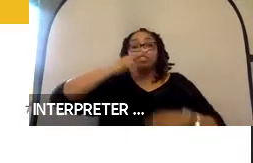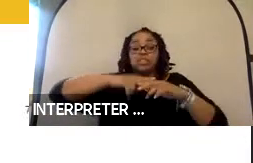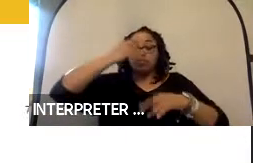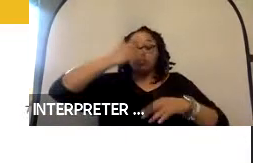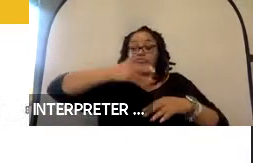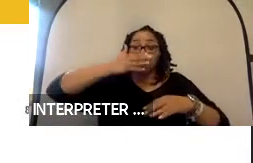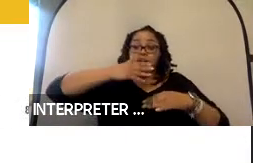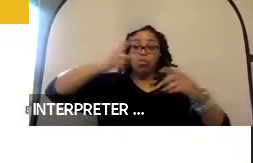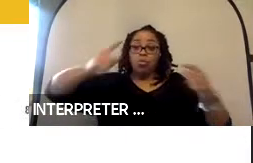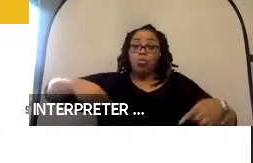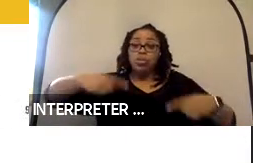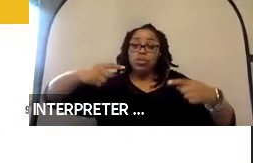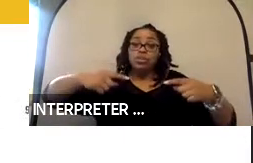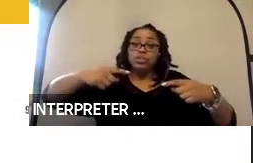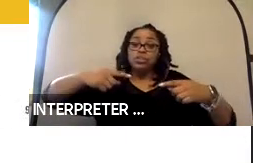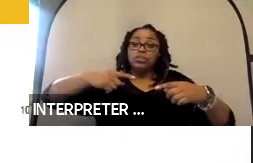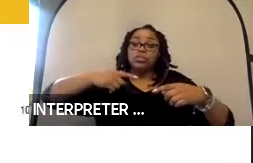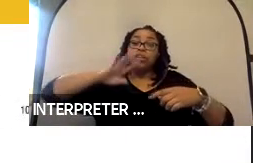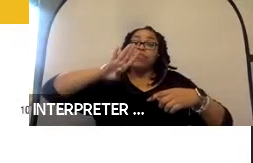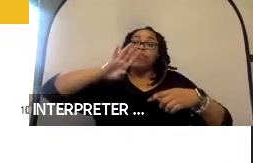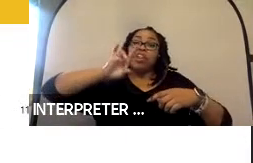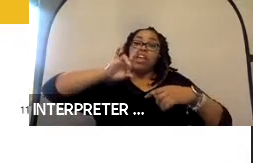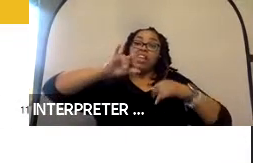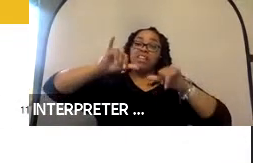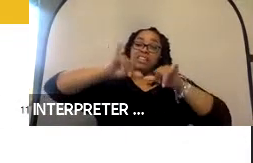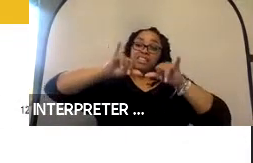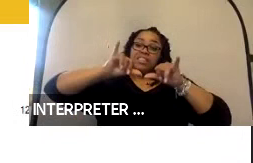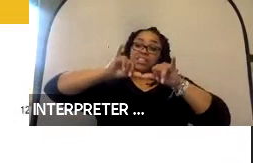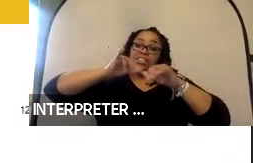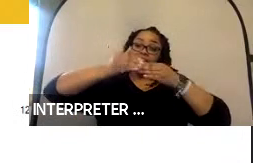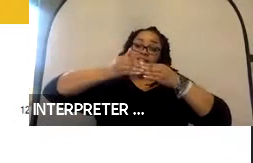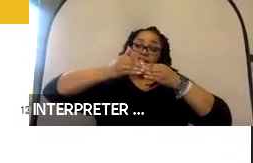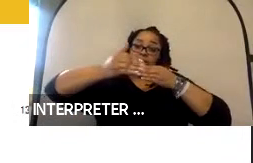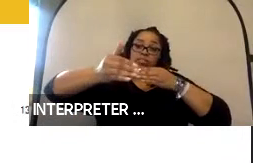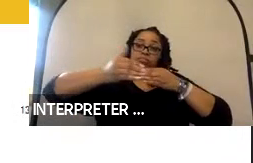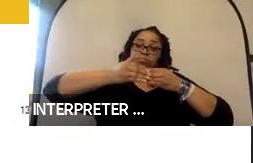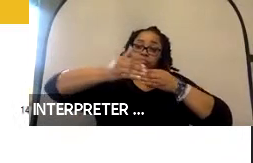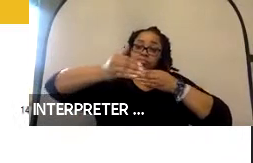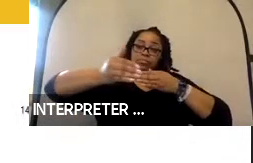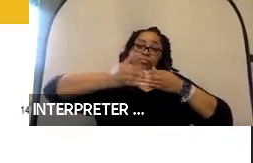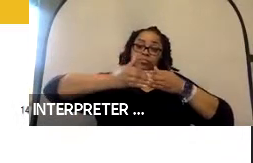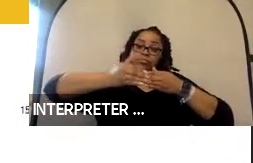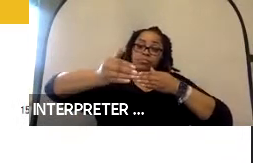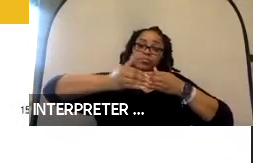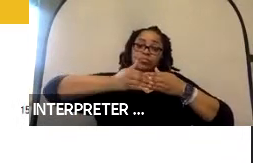station positioned at least 48 inches ahead which you need for having -- requiring -- the